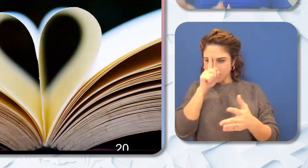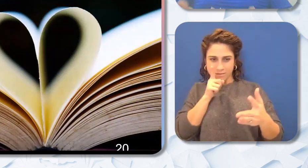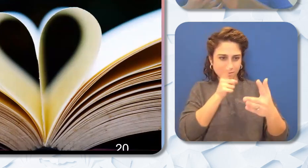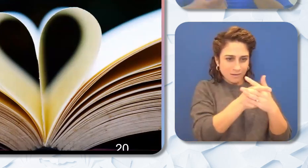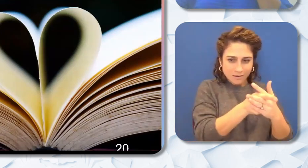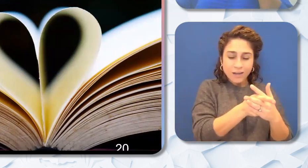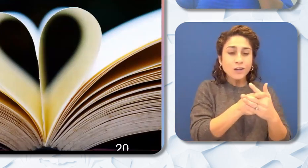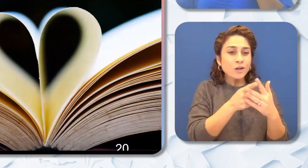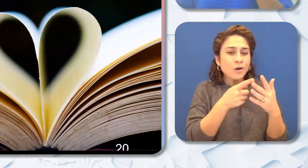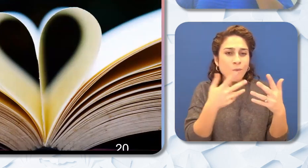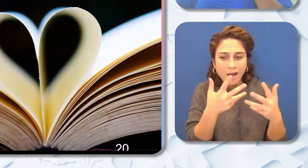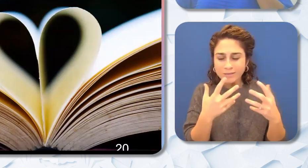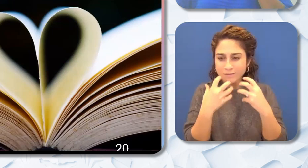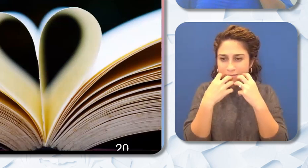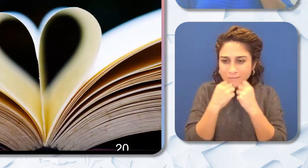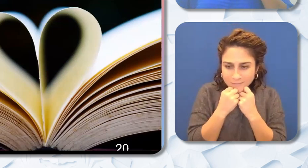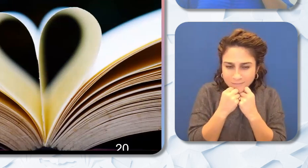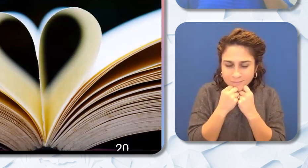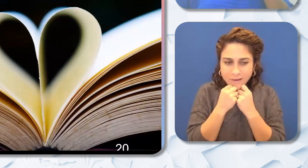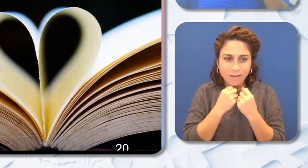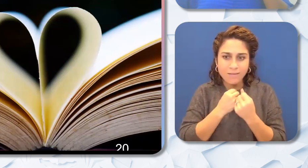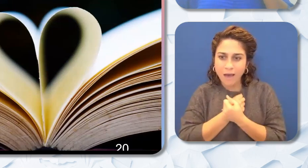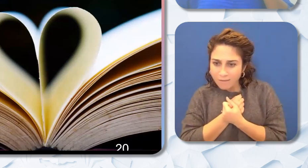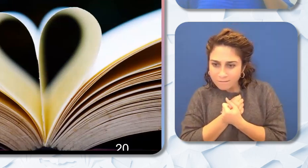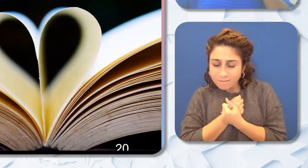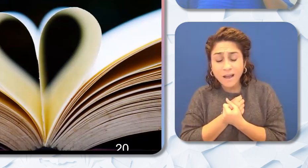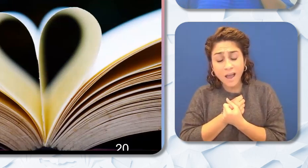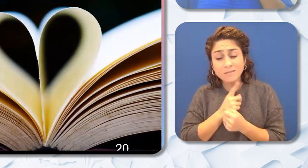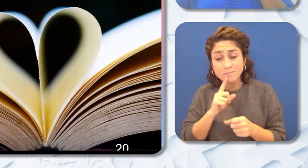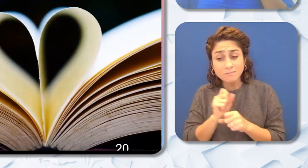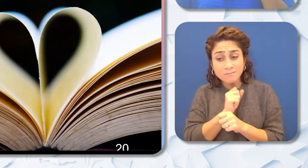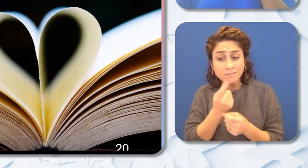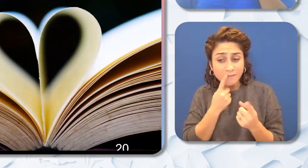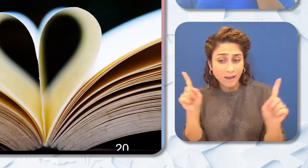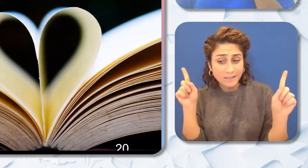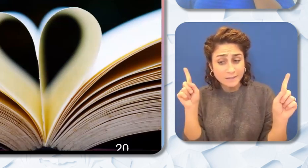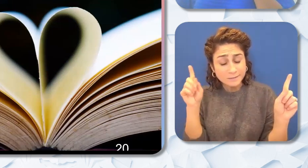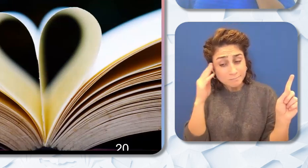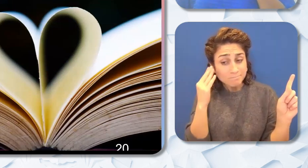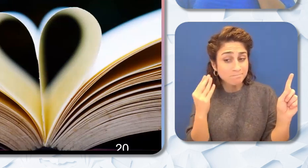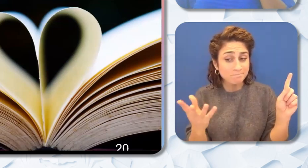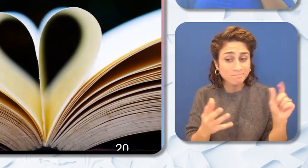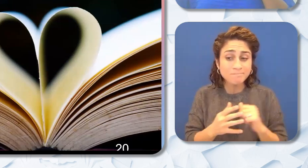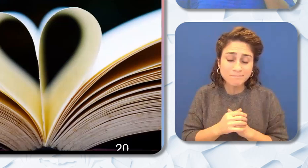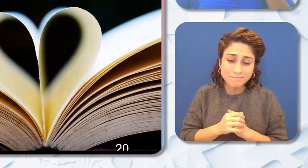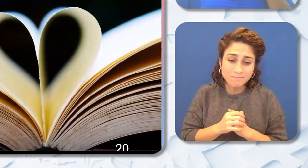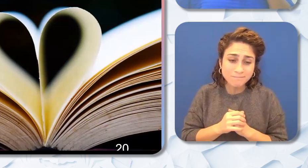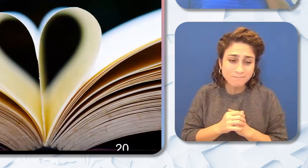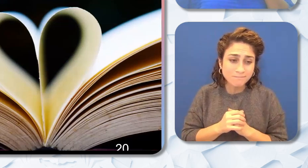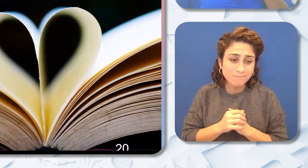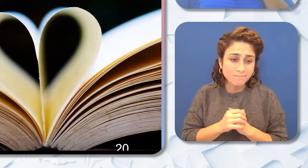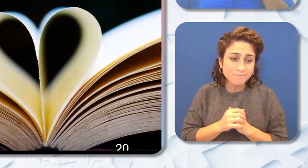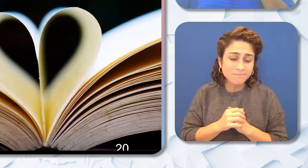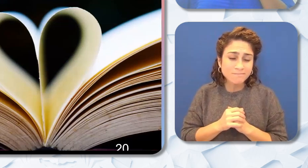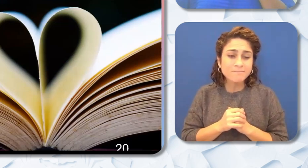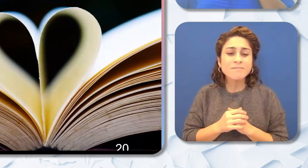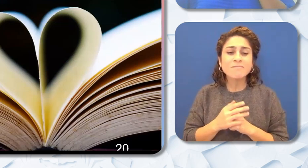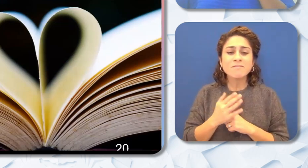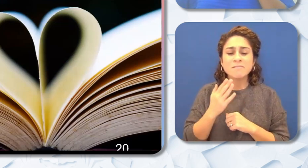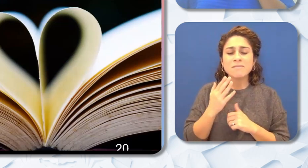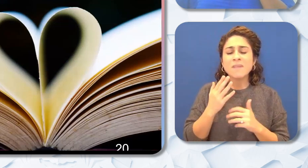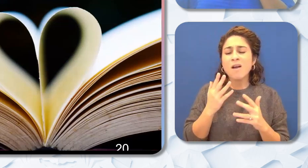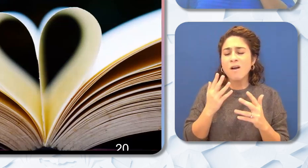of love. And it is a effective strategy by the way. I also wanna highlight that when you when